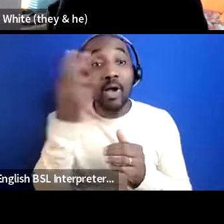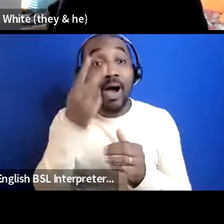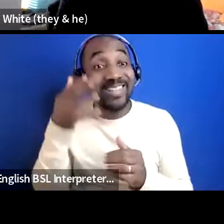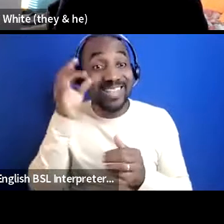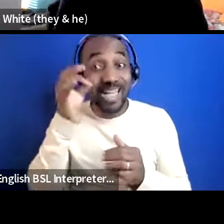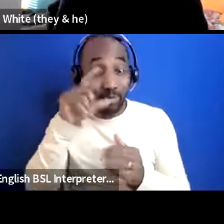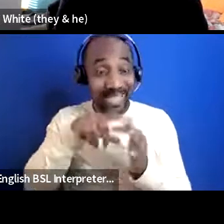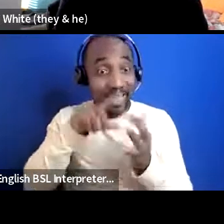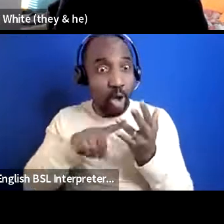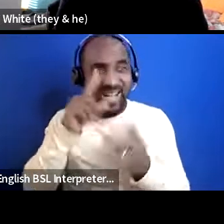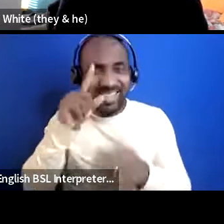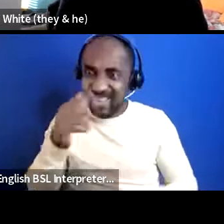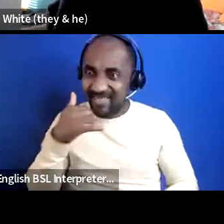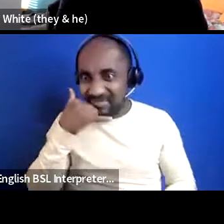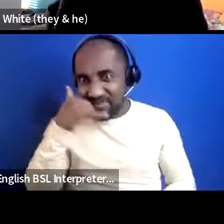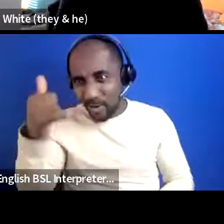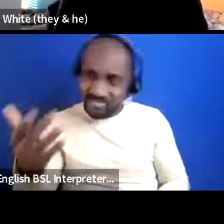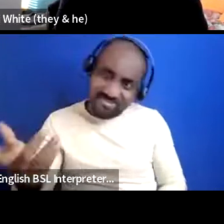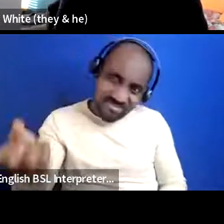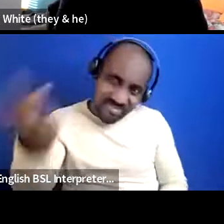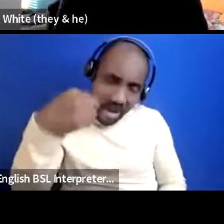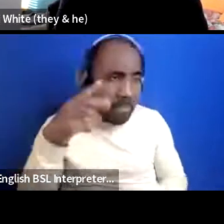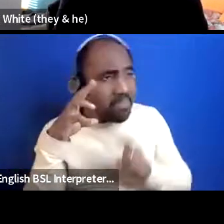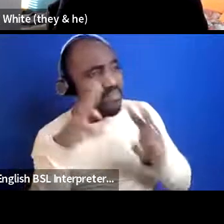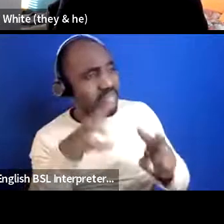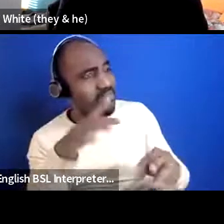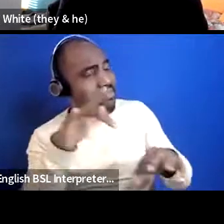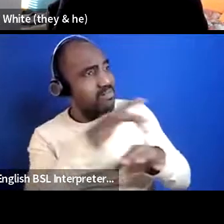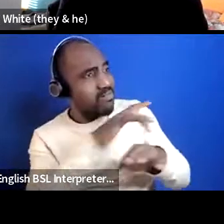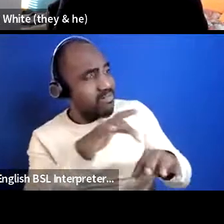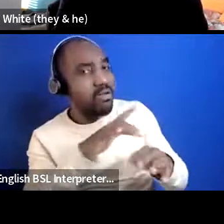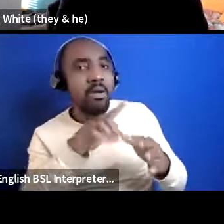hey come and see our work that happens and then the world opera house continues to get funding